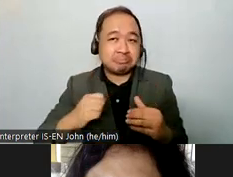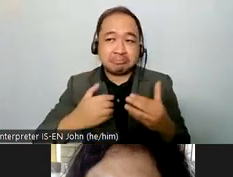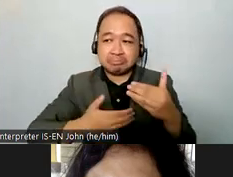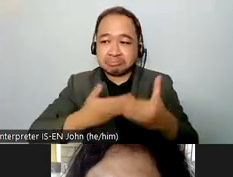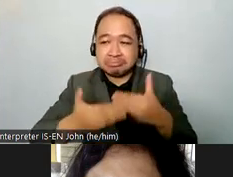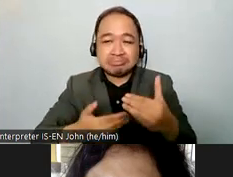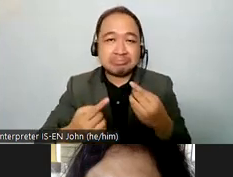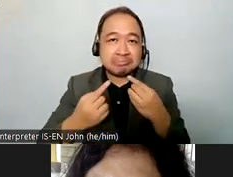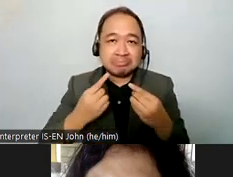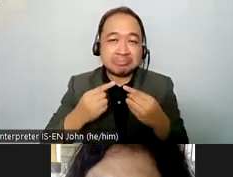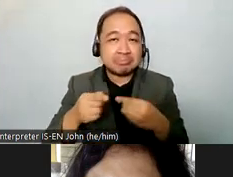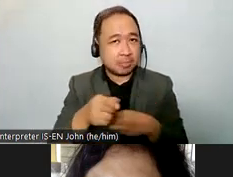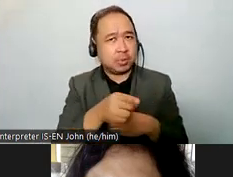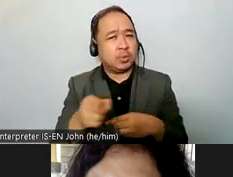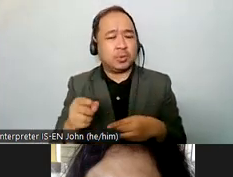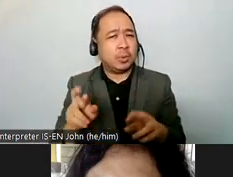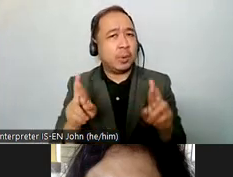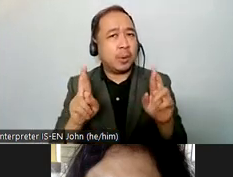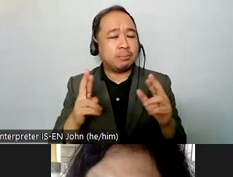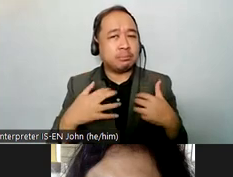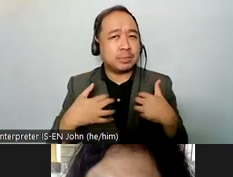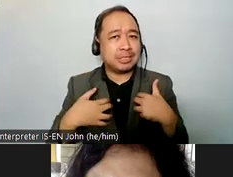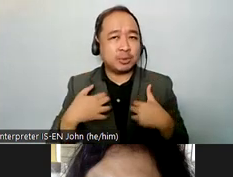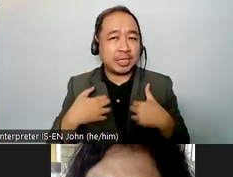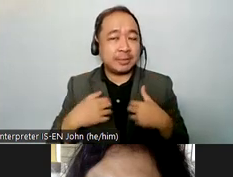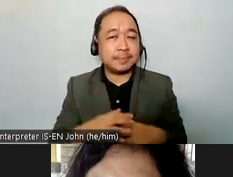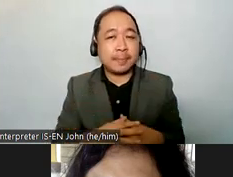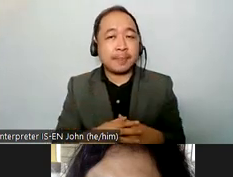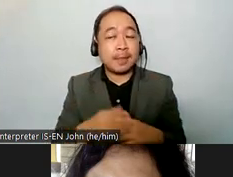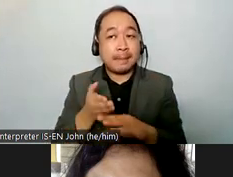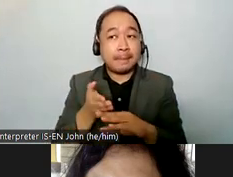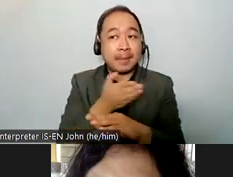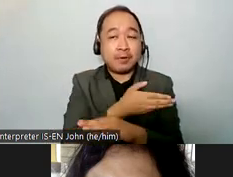find really interesting uh because i think even before the global pandemic we were seeing uh